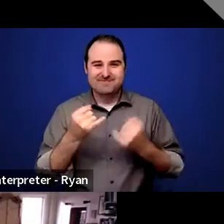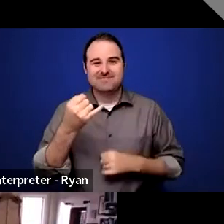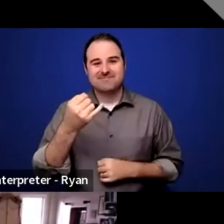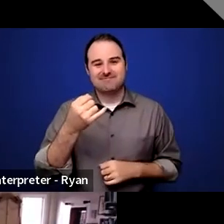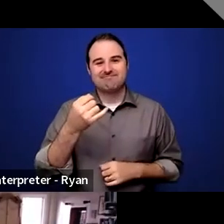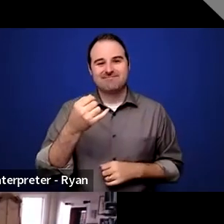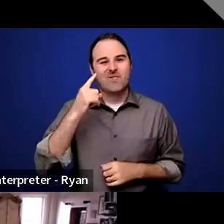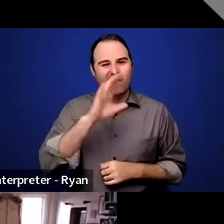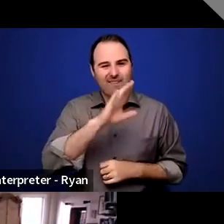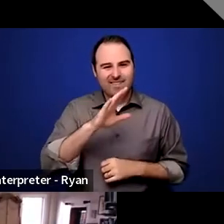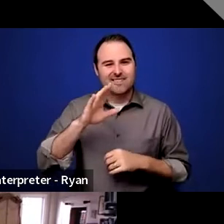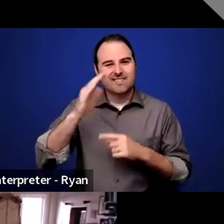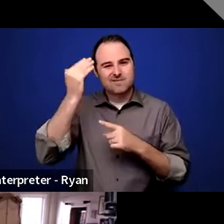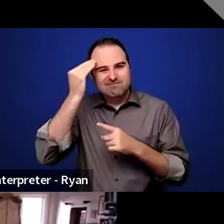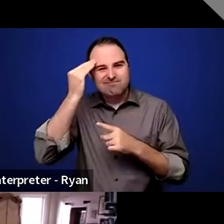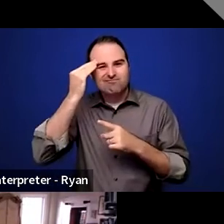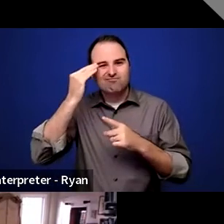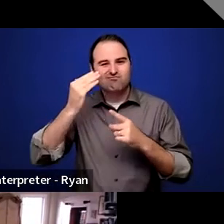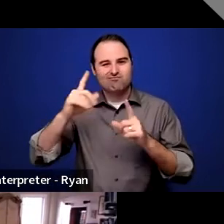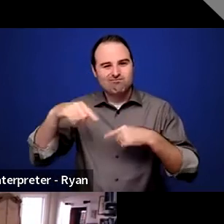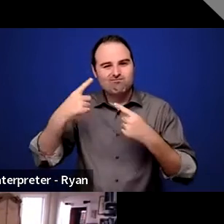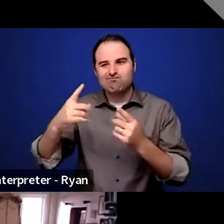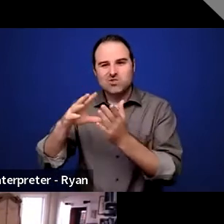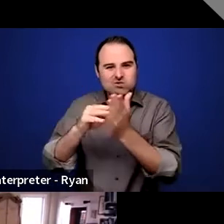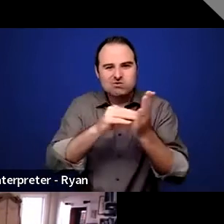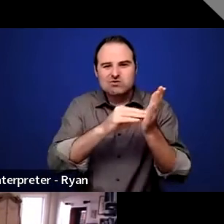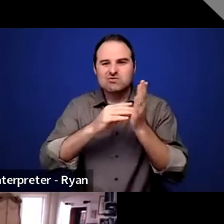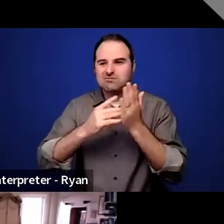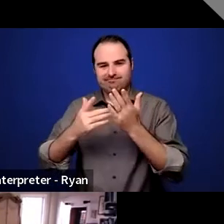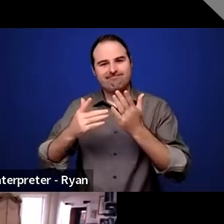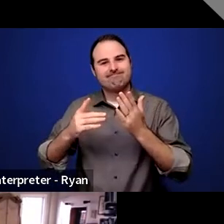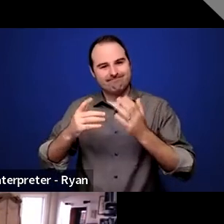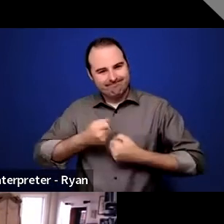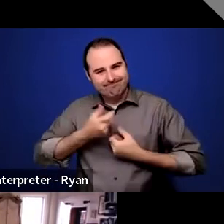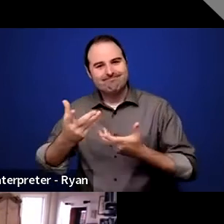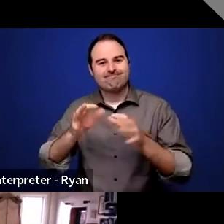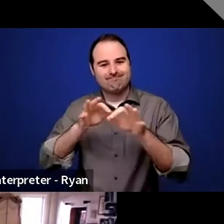and Kathleen Murphy for leading the conversation. Also, want to thank our audience for being here with us